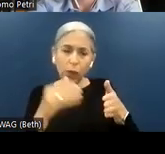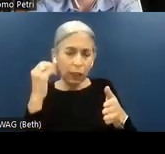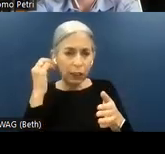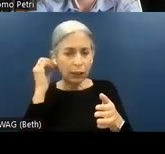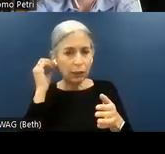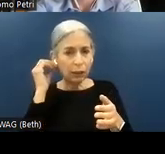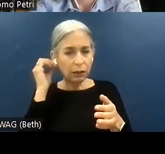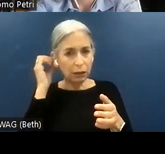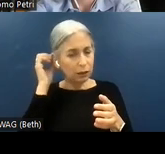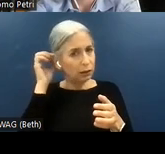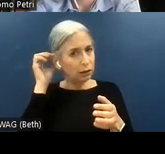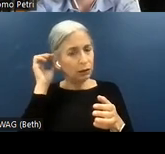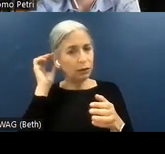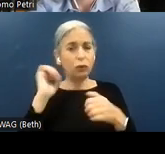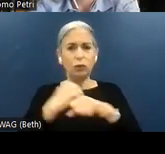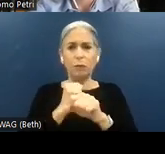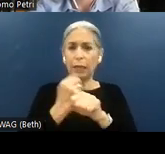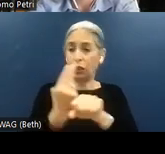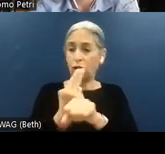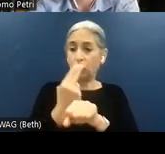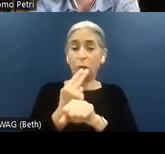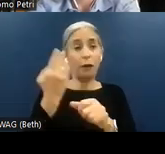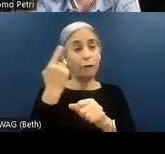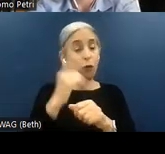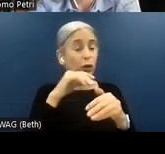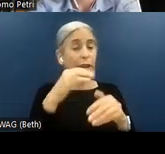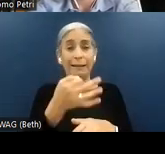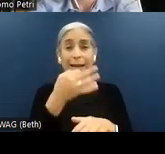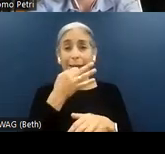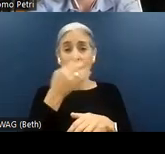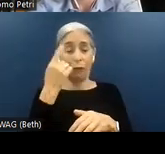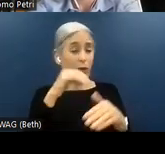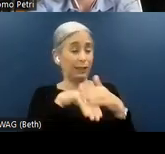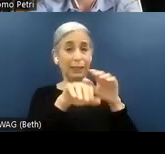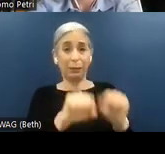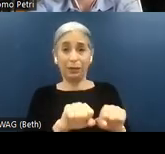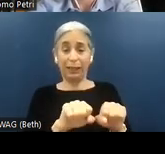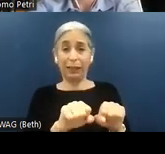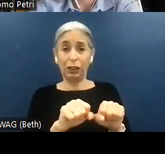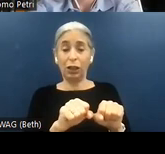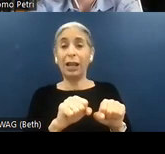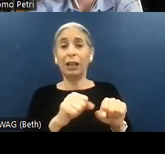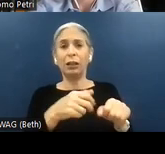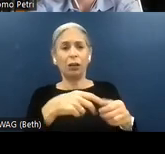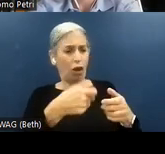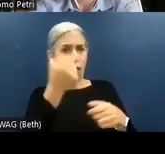usable for an accessibility expert in order to produce a report. So accessibility and